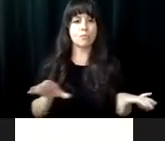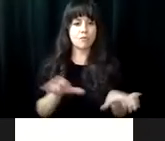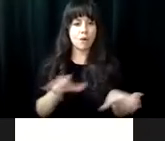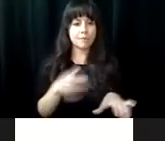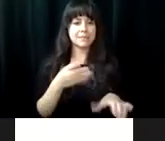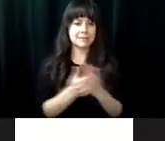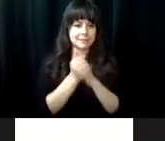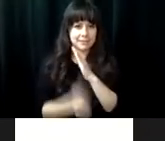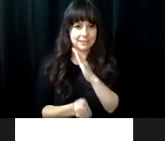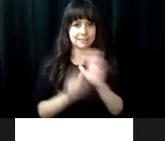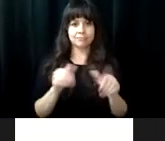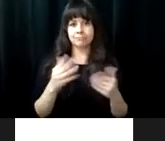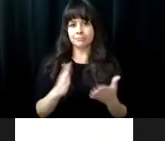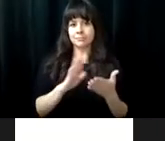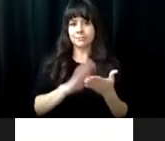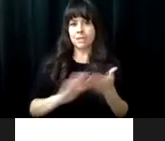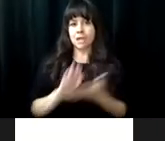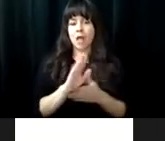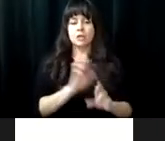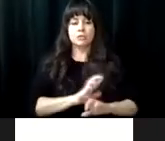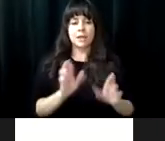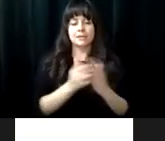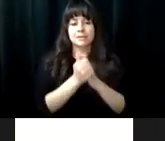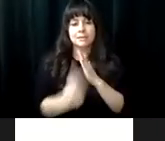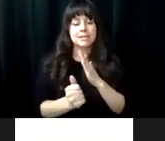for enhancing performance and skills gives participants